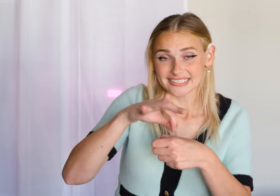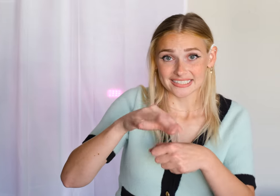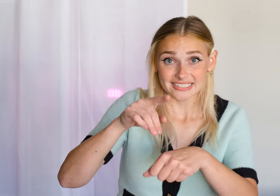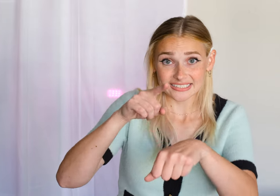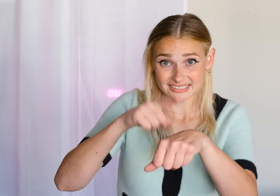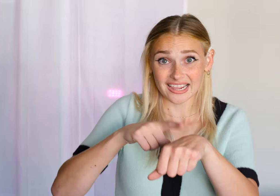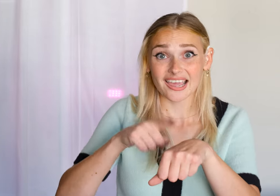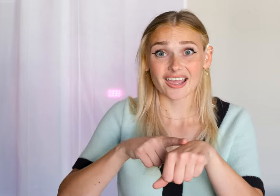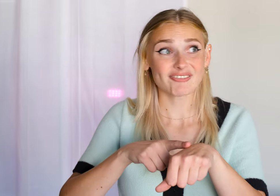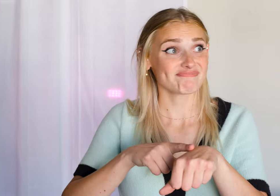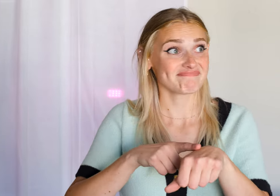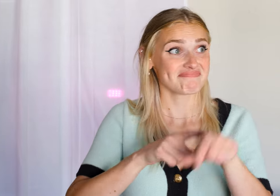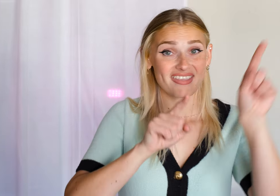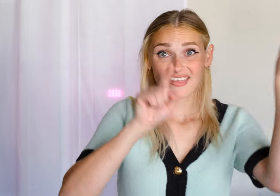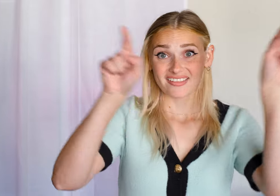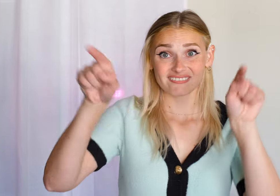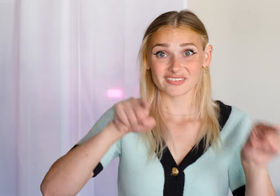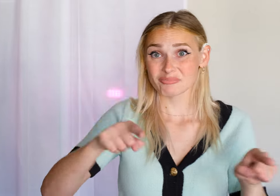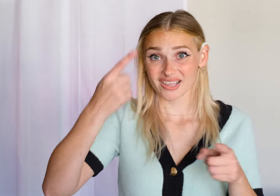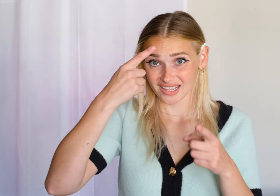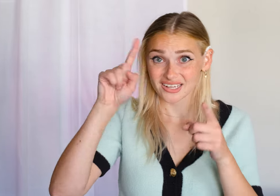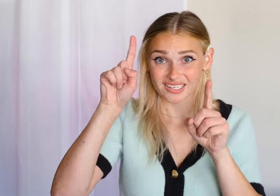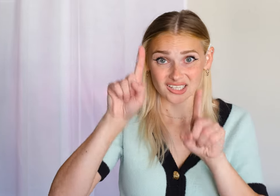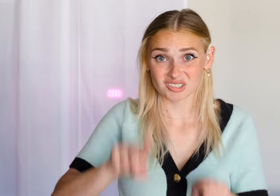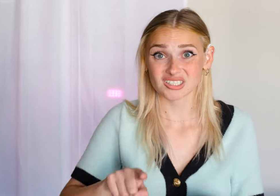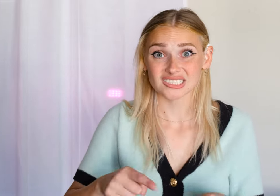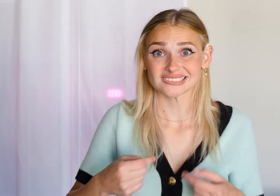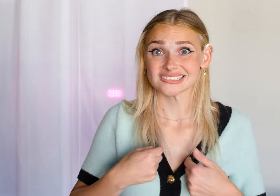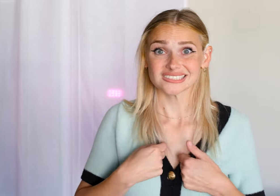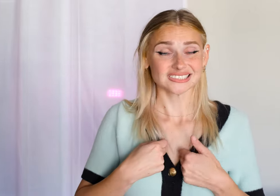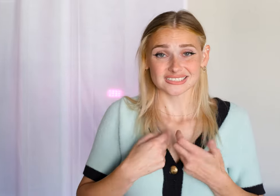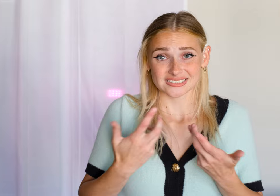🎶At teatime, everybody agrees (everybody agrees) 🎶